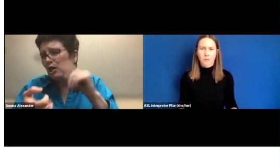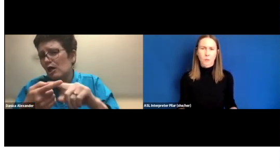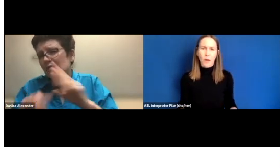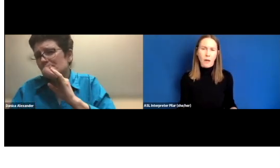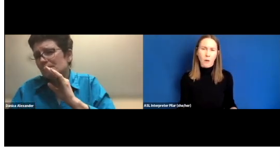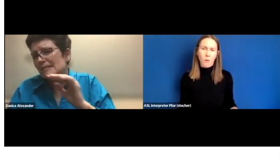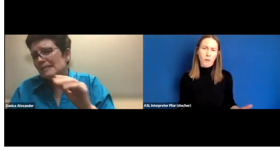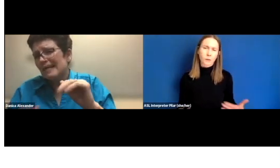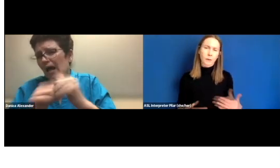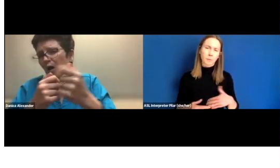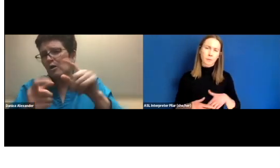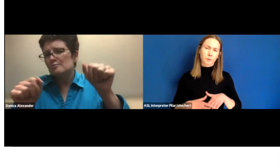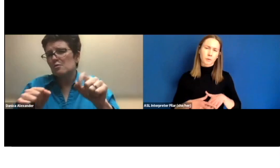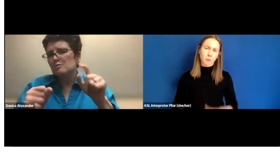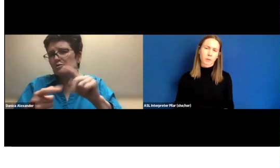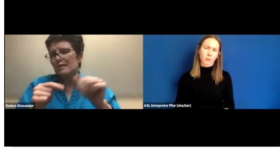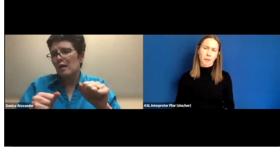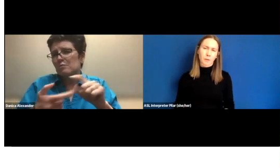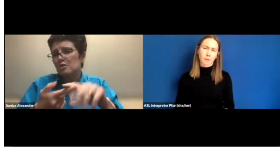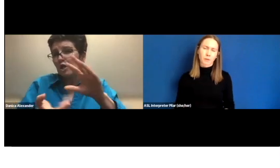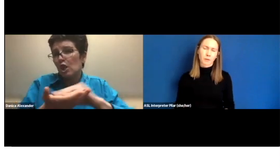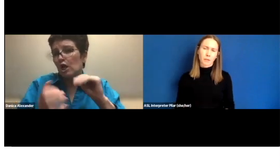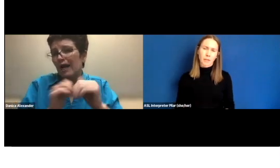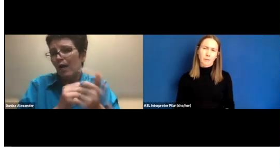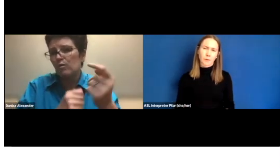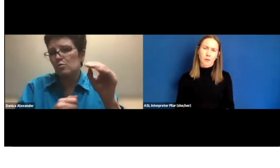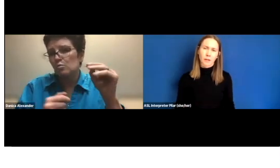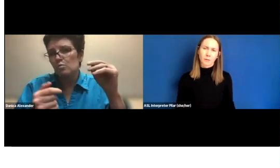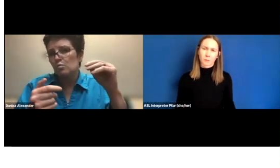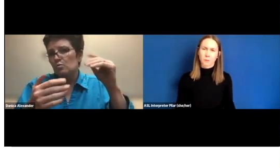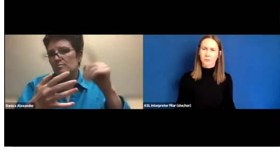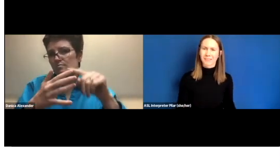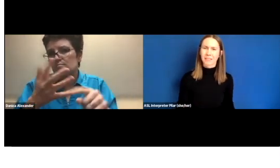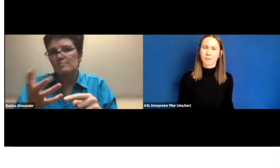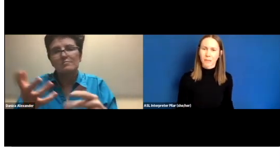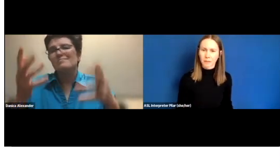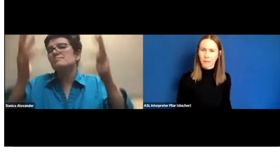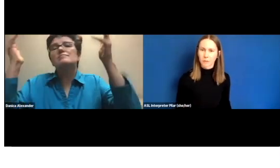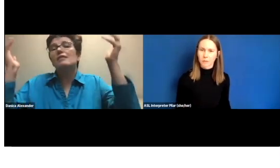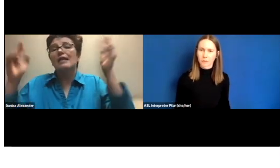So, how are you able to learn a language if you're not able to receive that language?